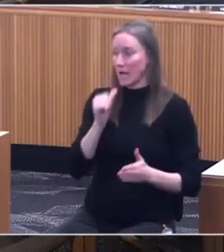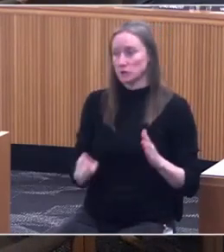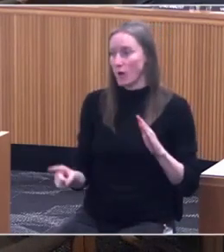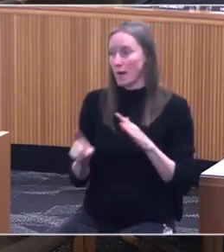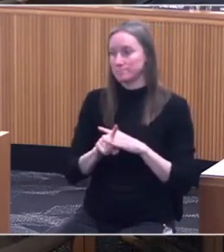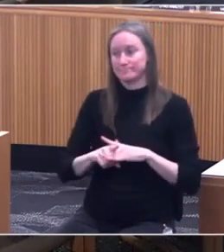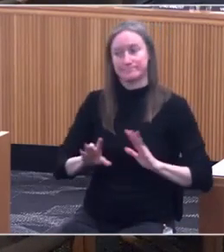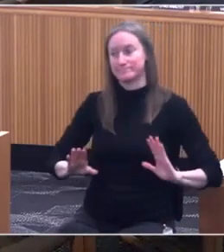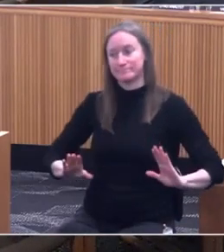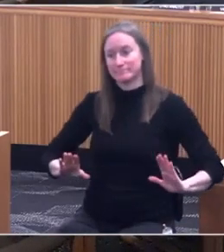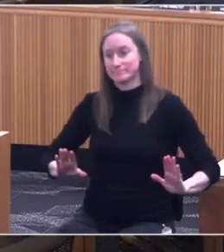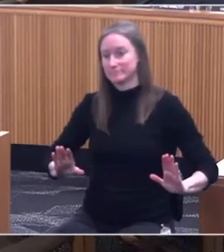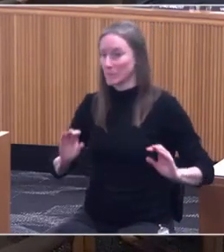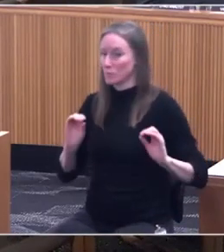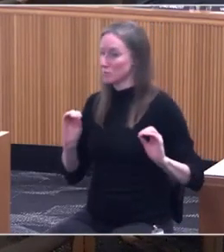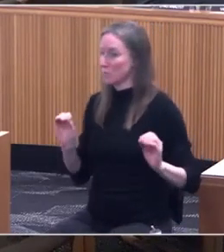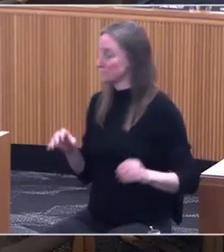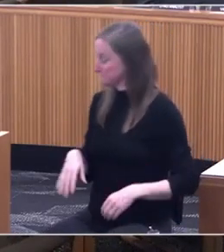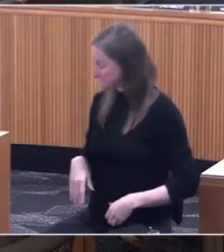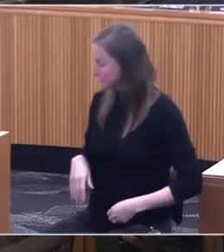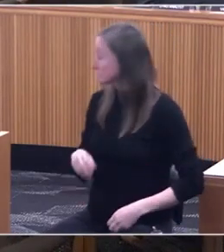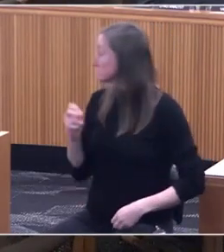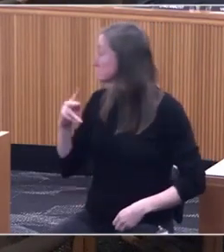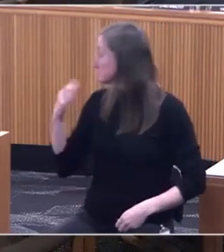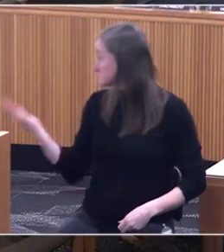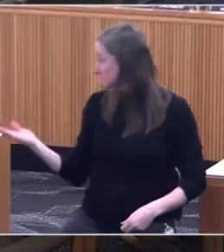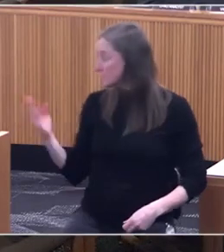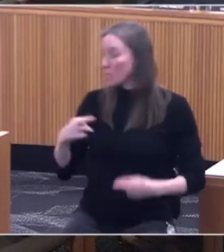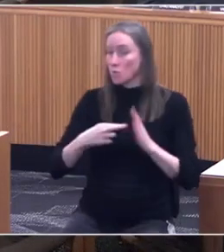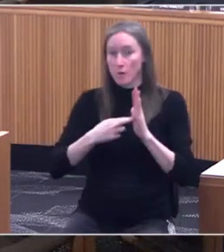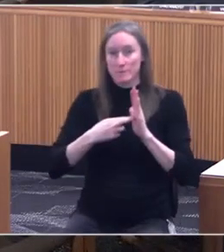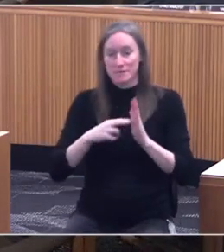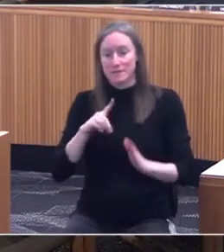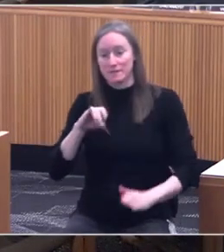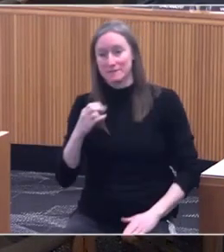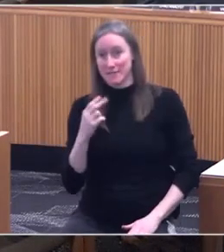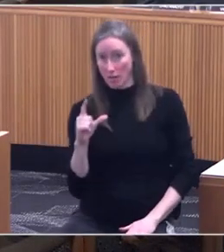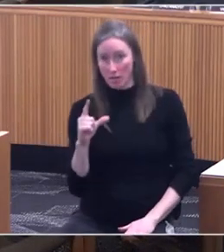Thank you, Chair. Thank you for the testimony here.